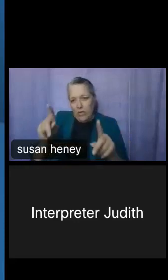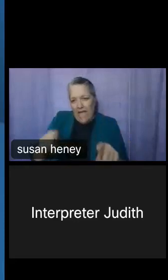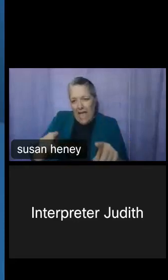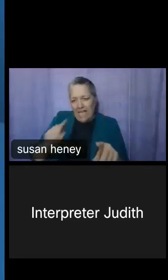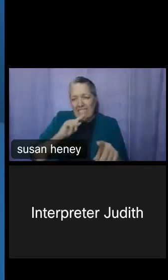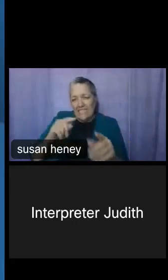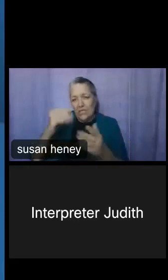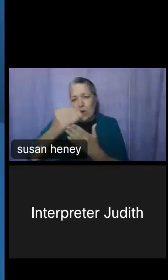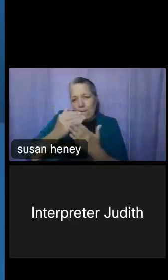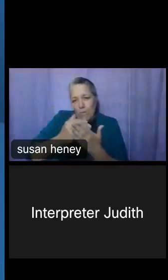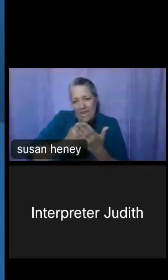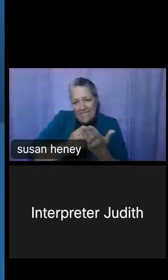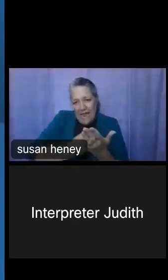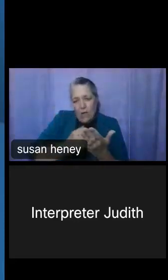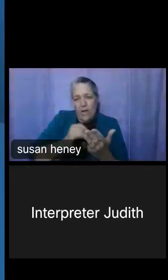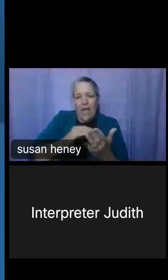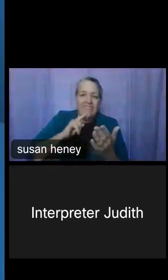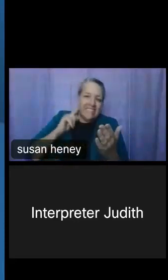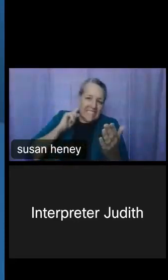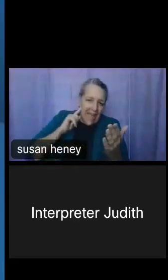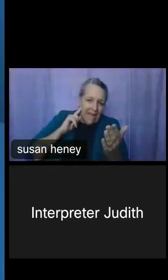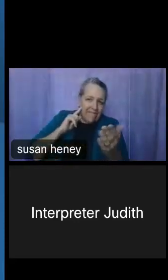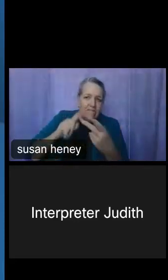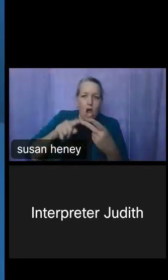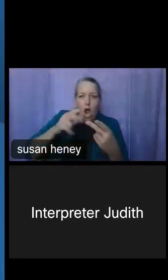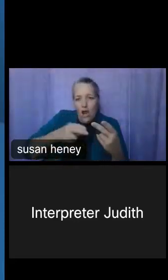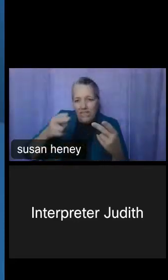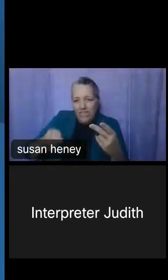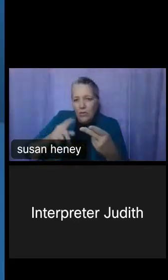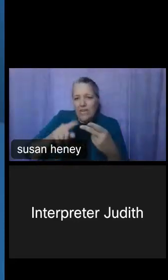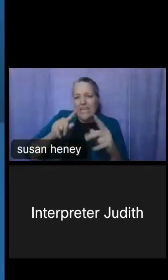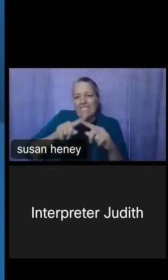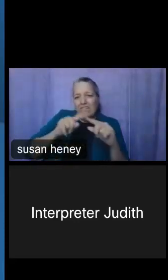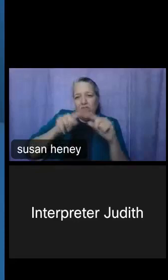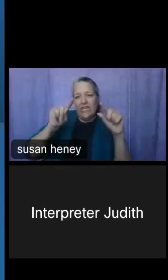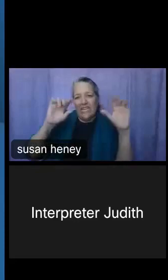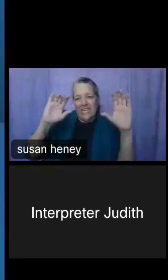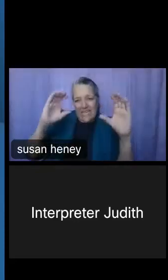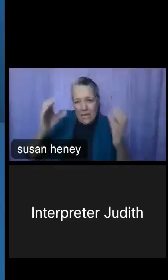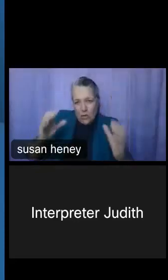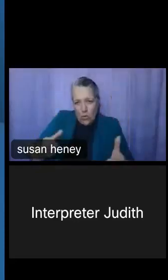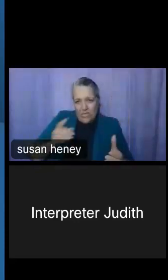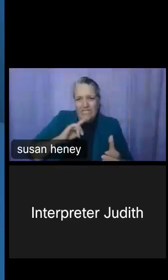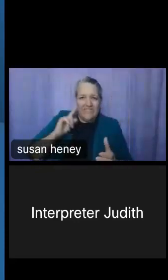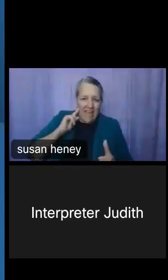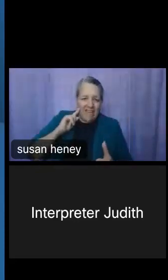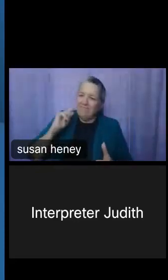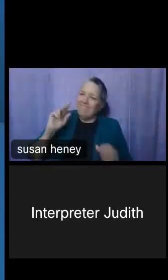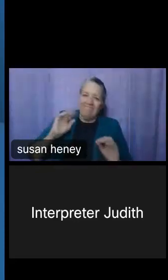of, you know, deaf, hard of hearing in different levels. No, there's no breakdown. It's unfortunately,